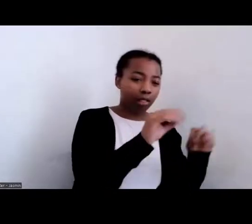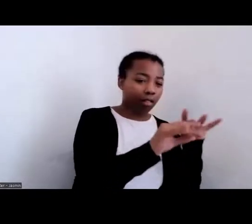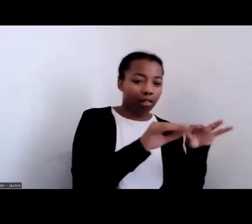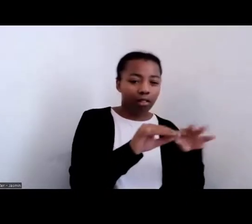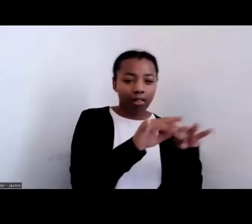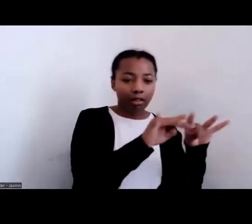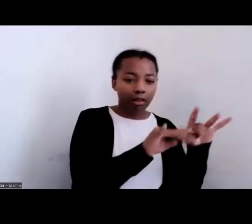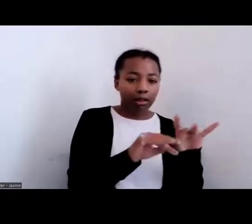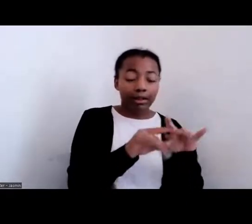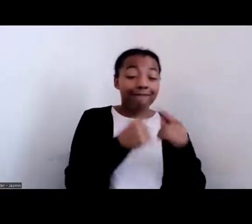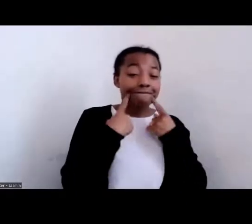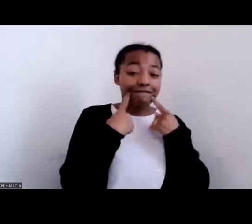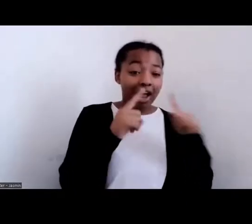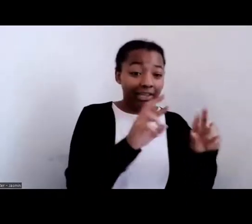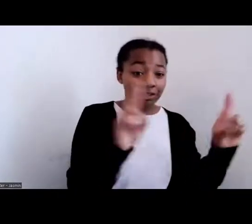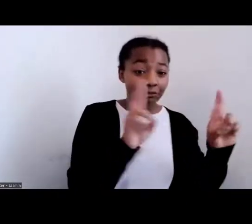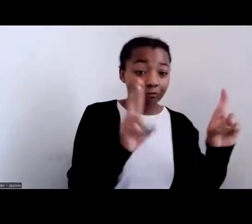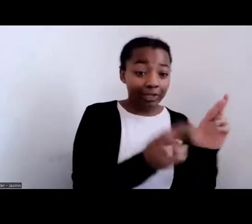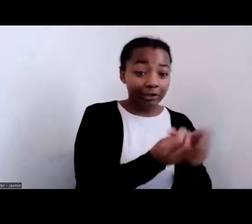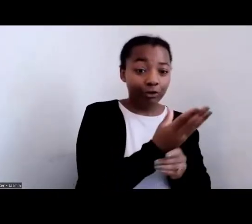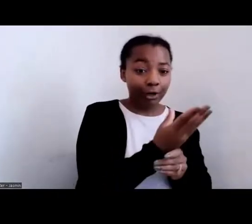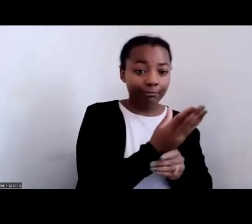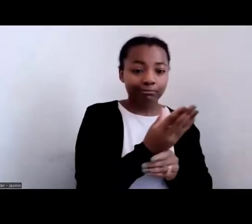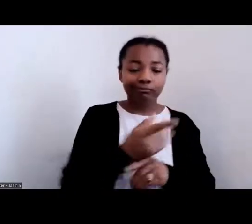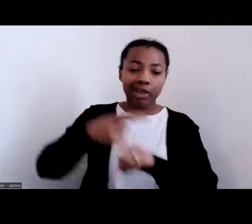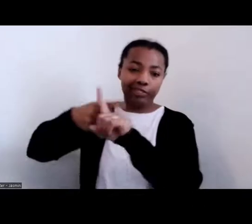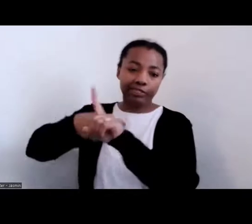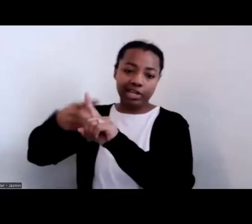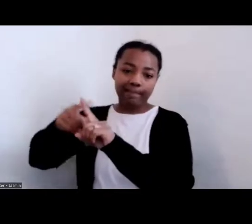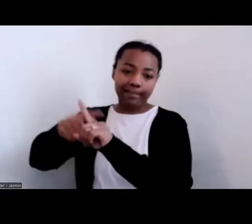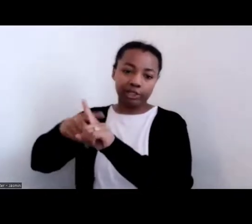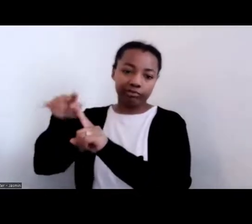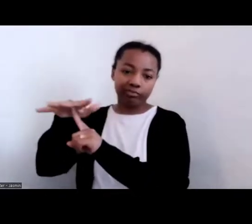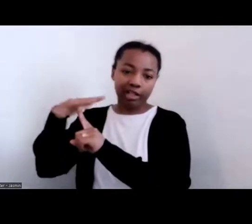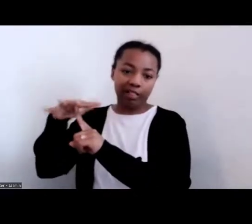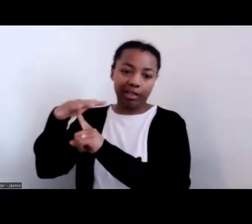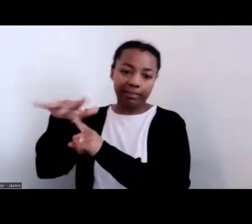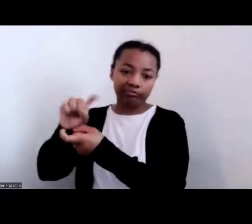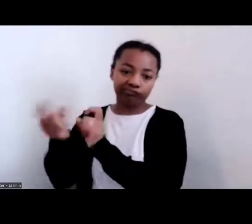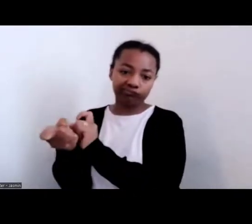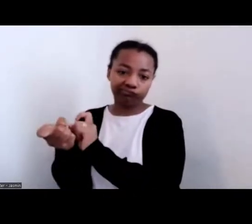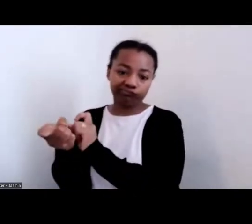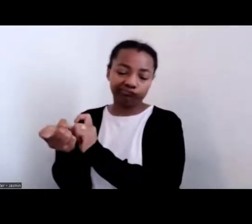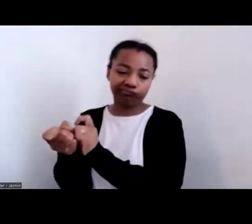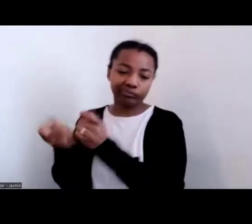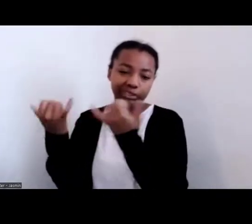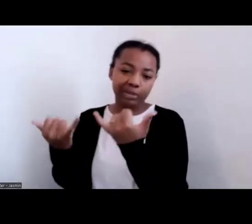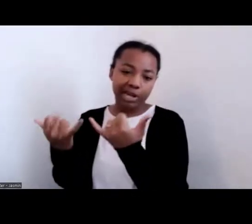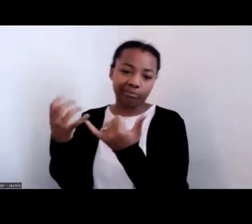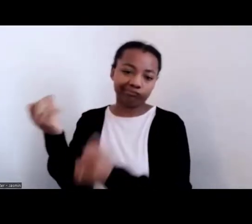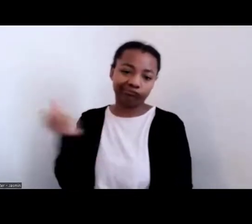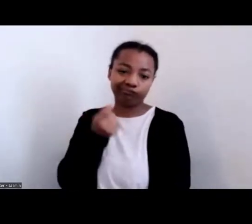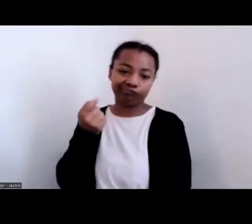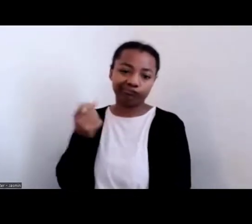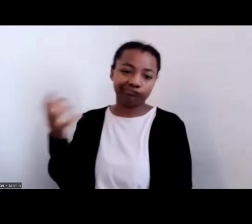moment had passed; right? And so it's important to realize, I think, that because